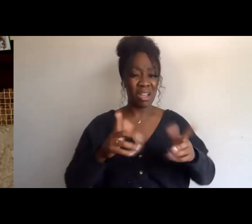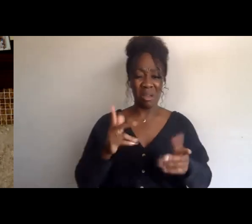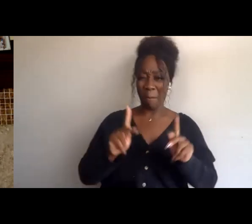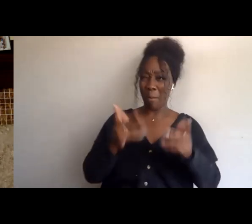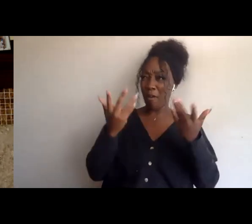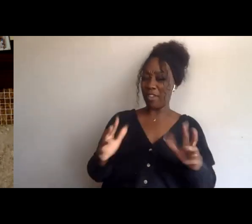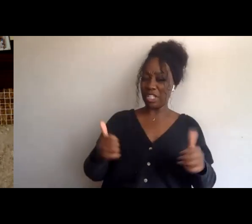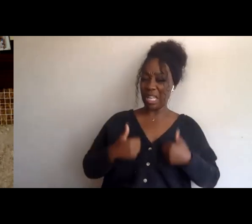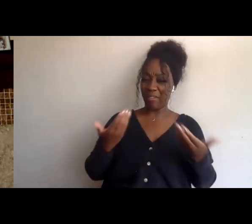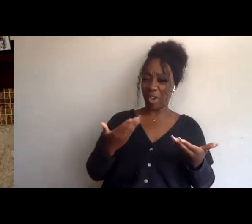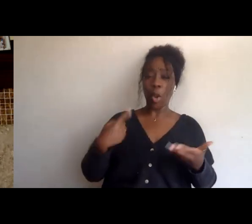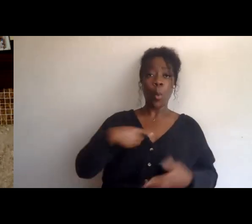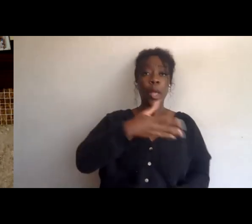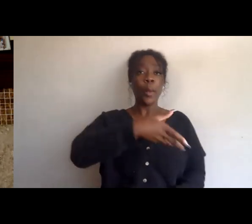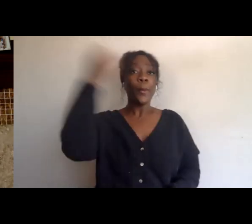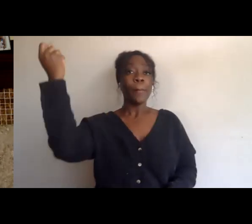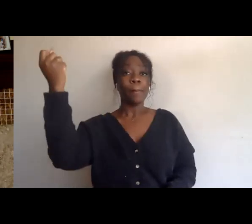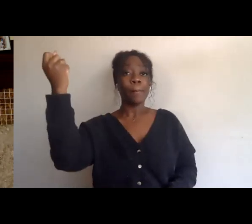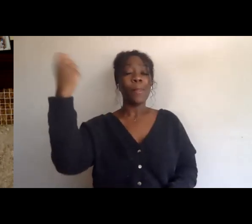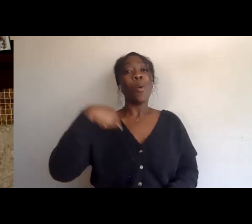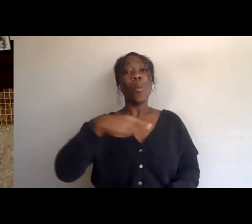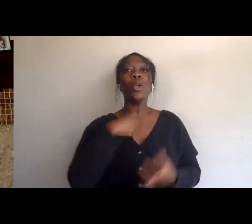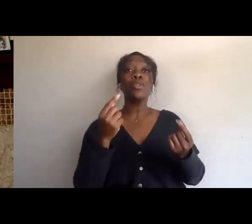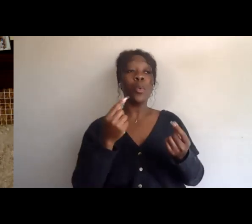where we had to ethnically cleanse the Indigenous peoples